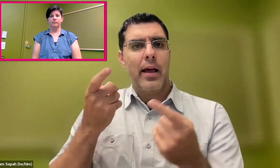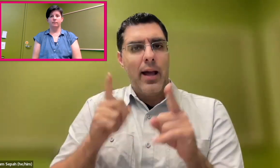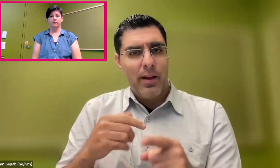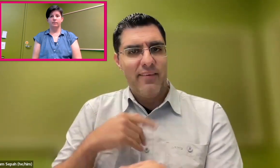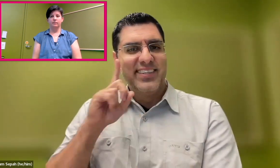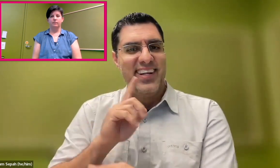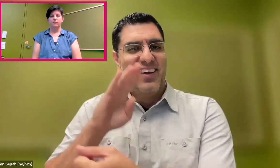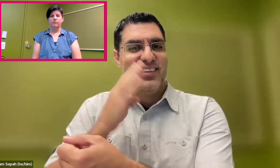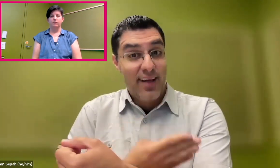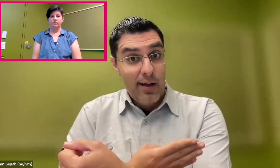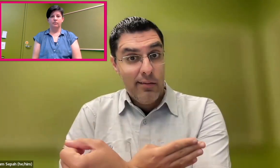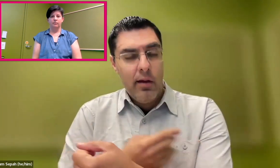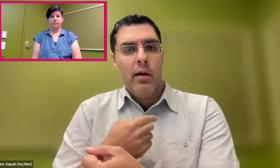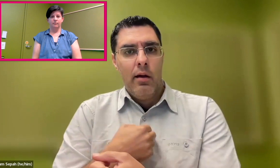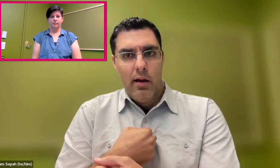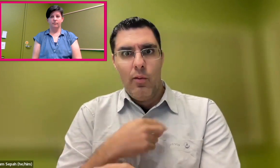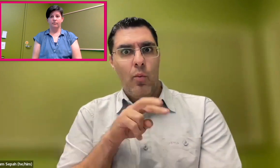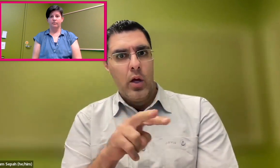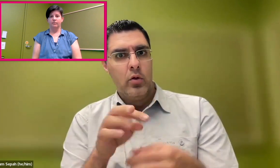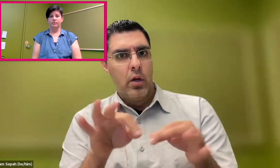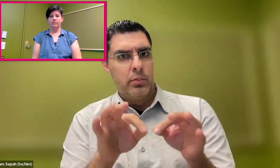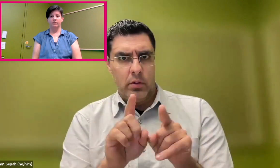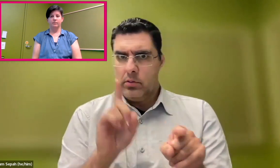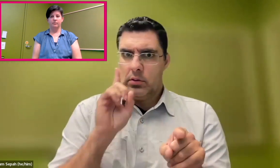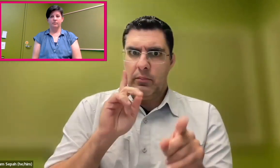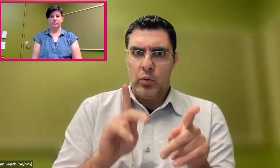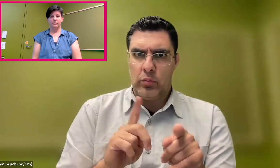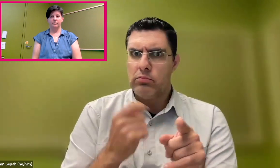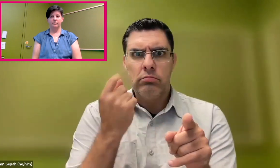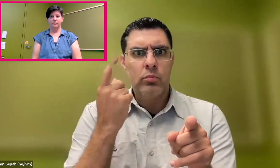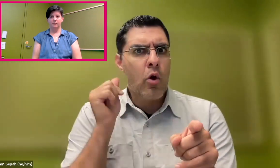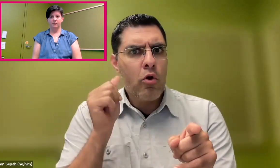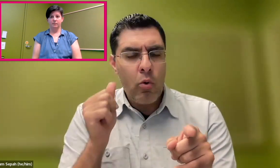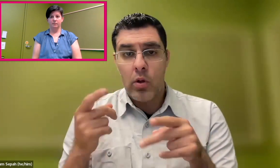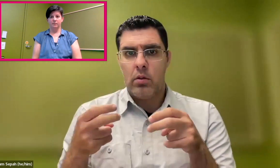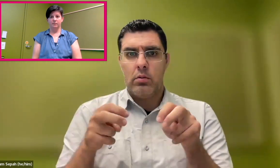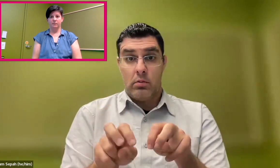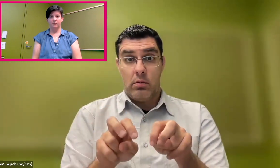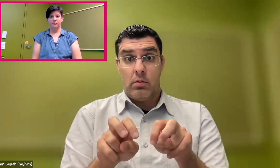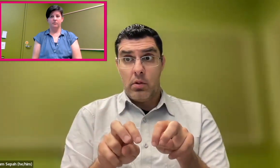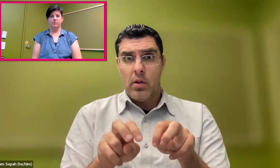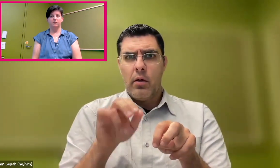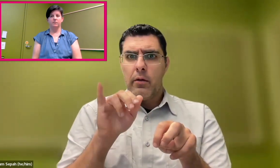with the captions. He just happens to have a deaf son who also needs the captions to be able to understand what's